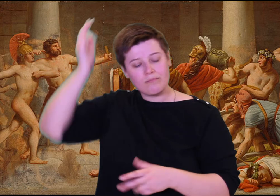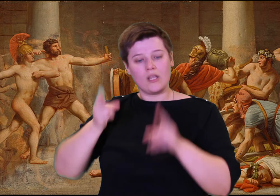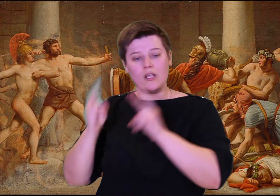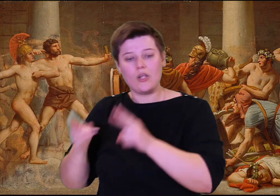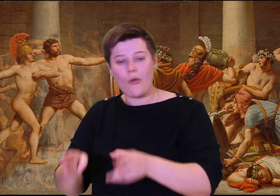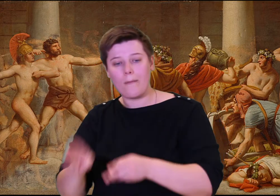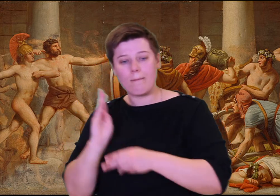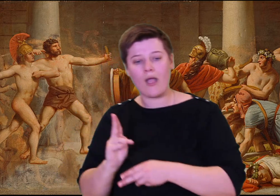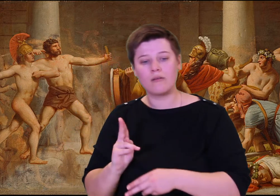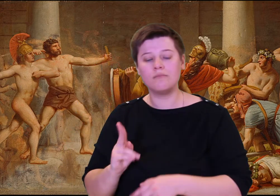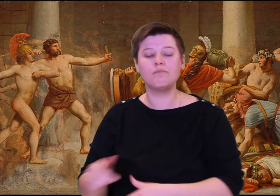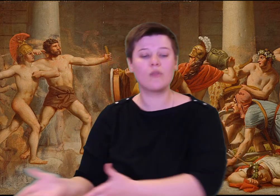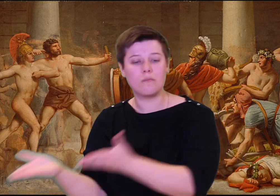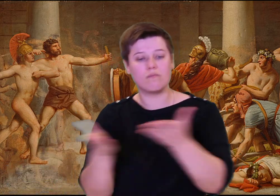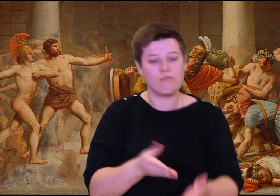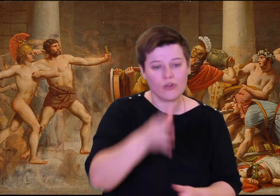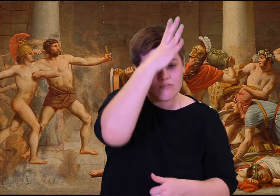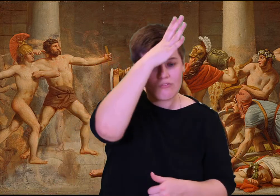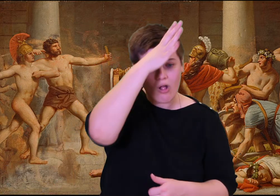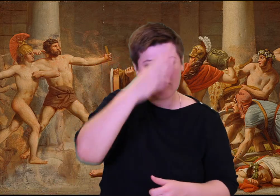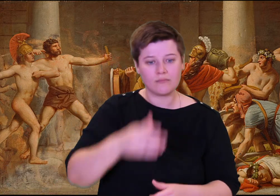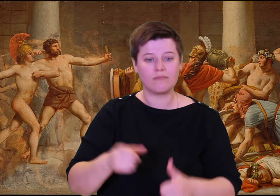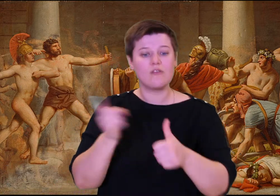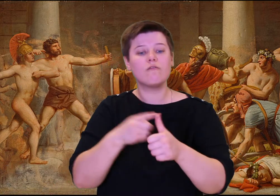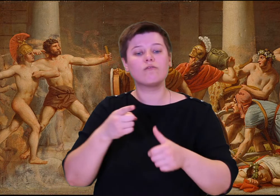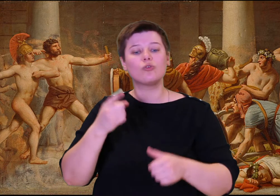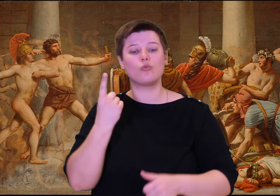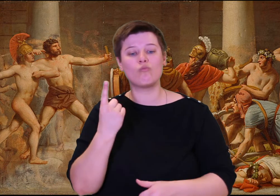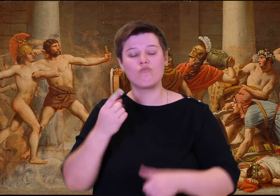sharp sword, hoping he could force him to yield his place.